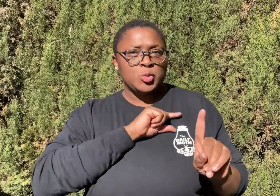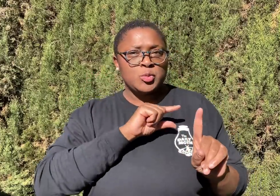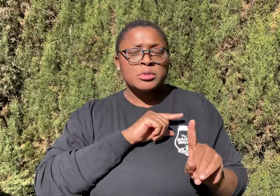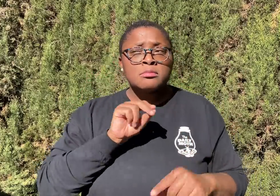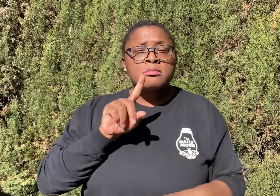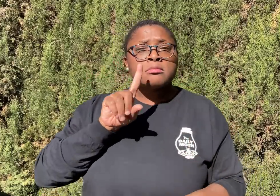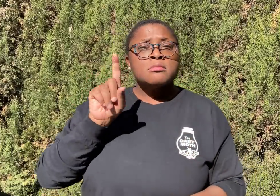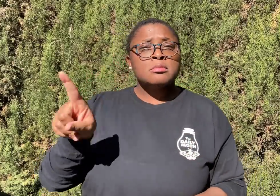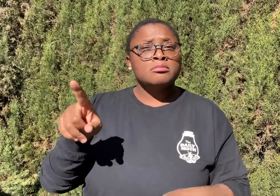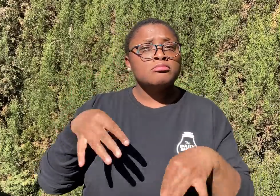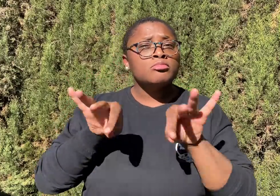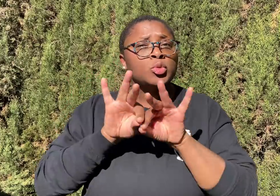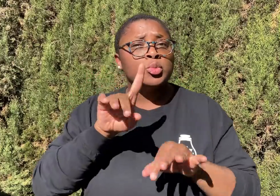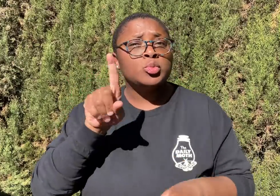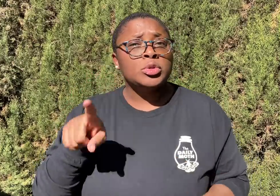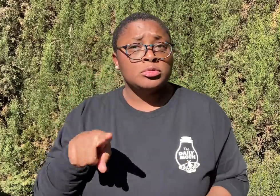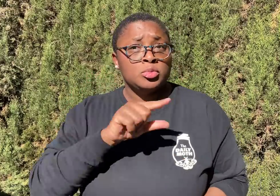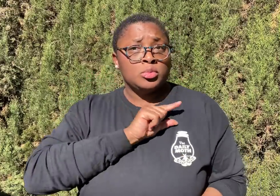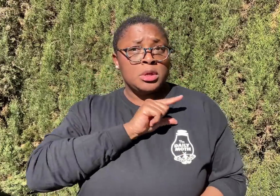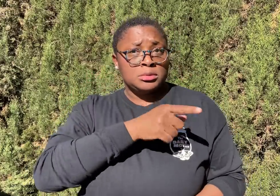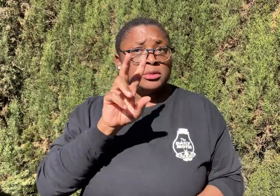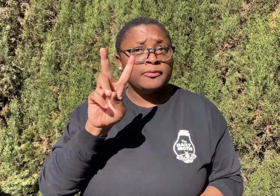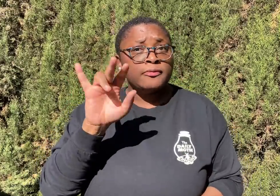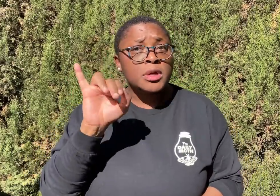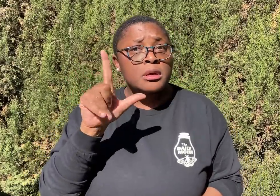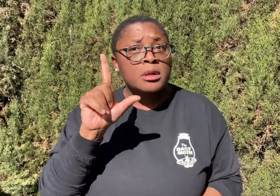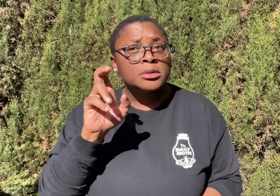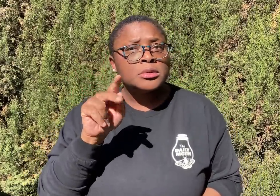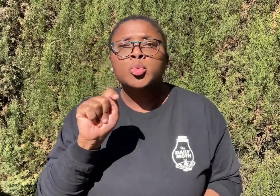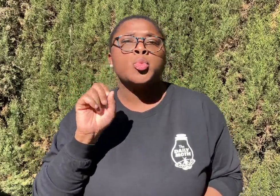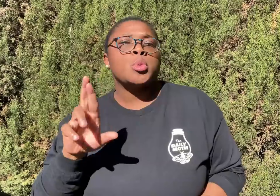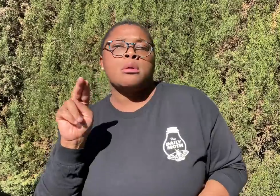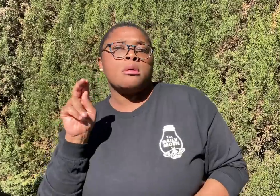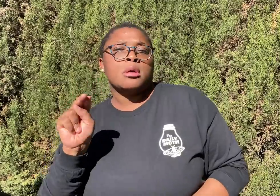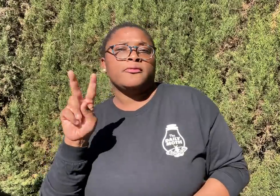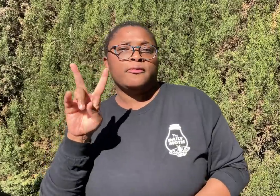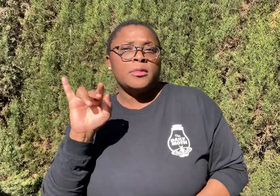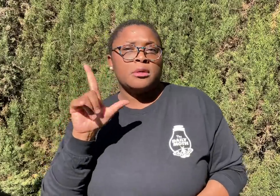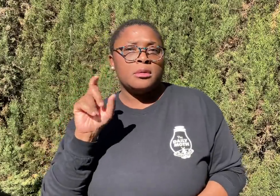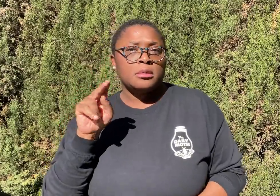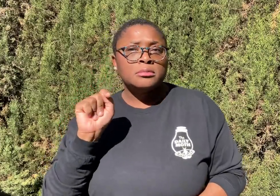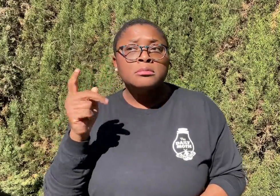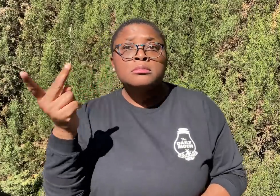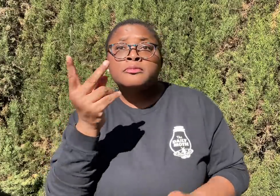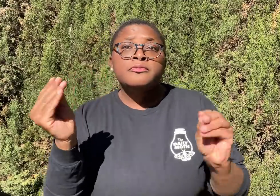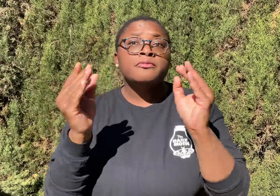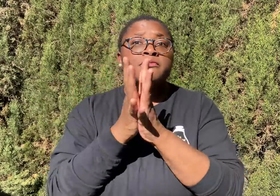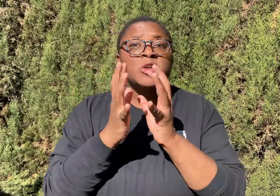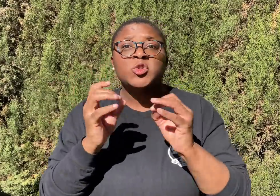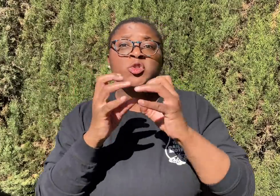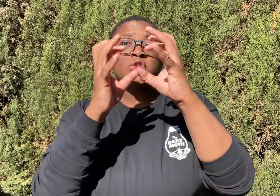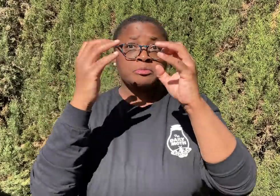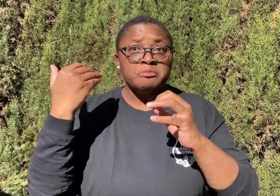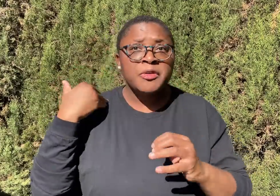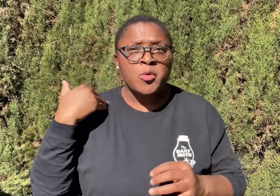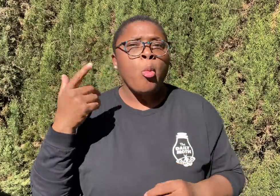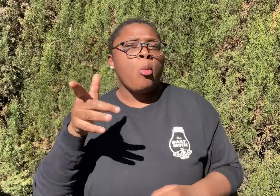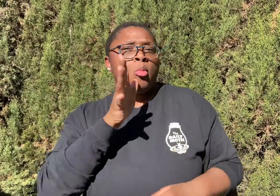There was an important question asked — was Grant a violent or a nonviolent person? Pam was asked whether she argued with Grant.